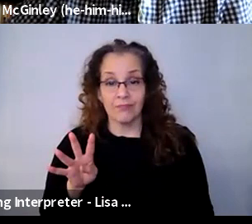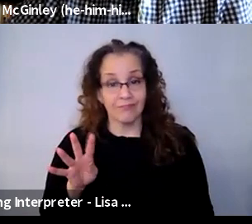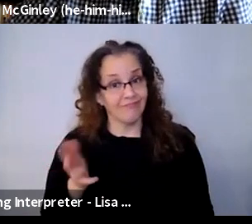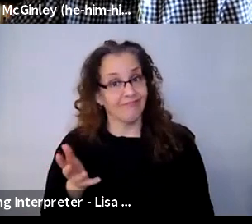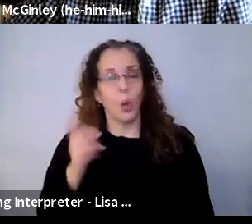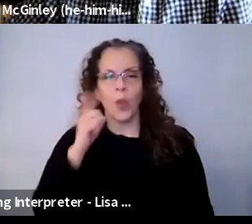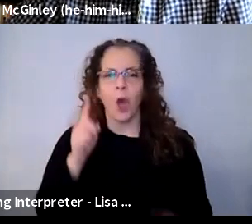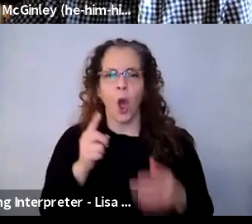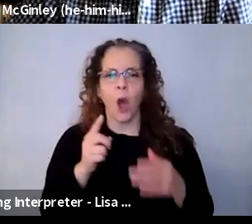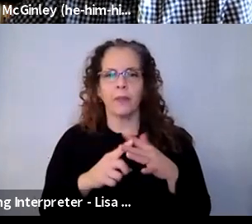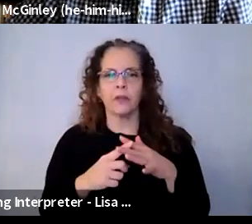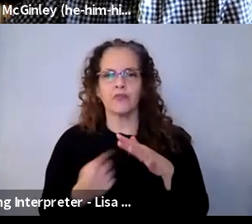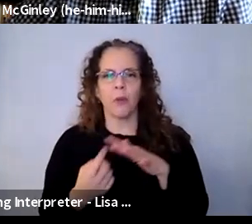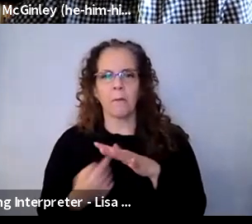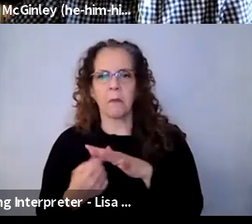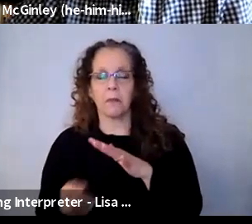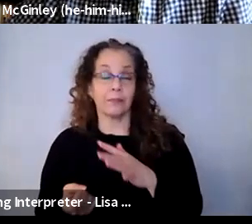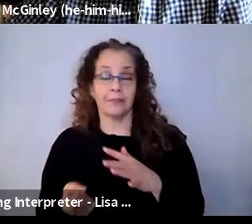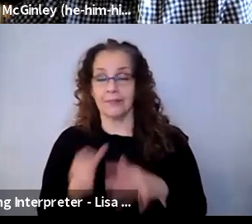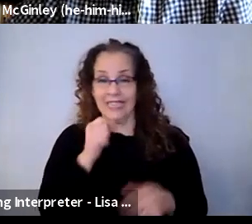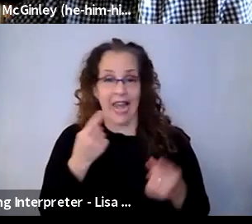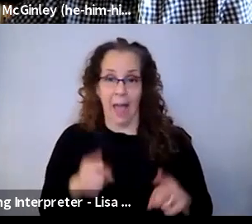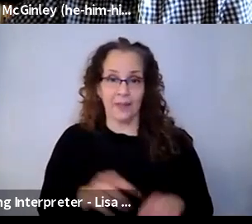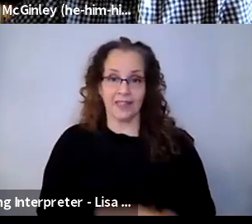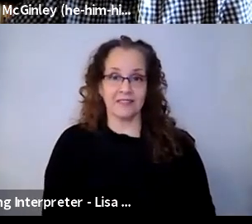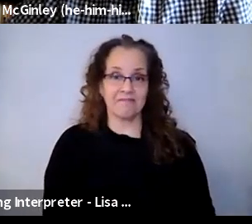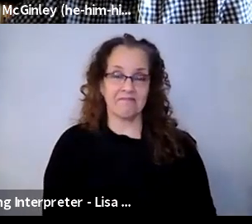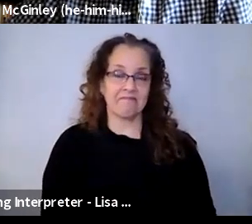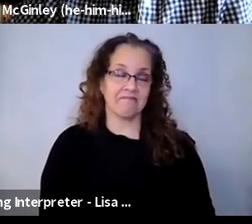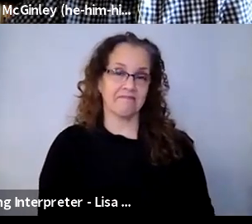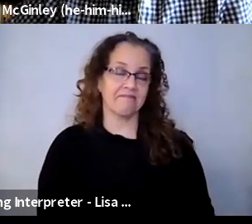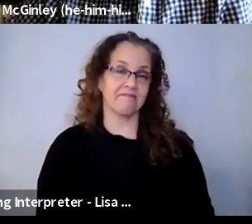without a doubt, and that was not the case. In our